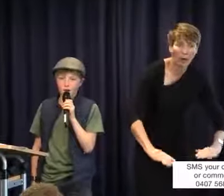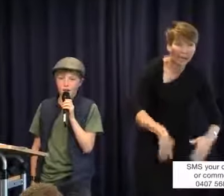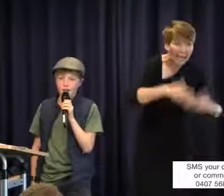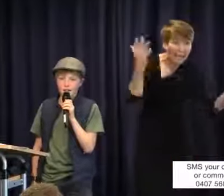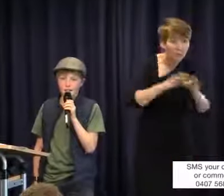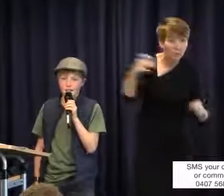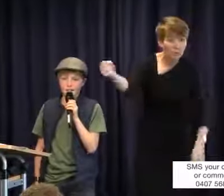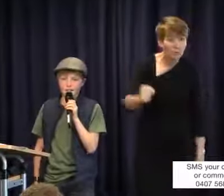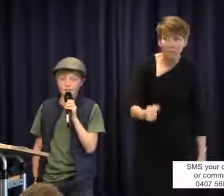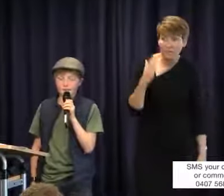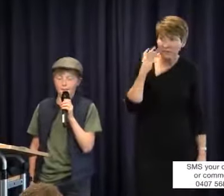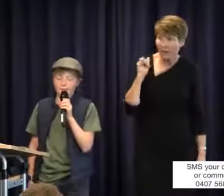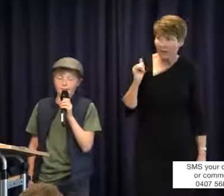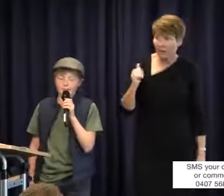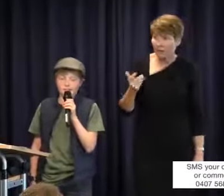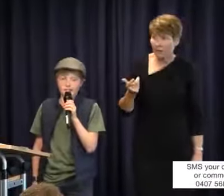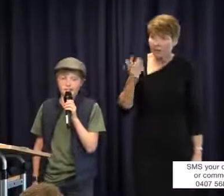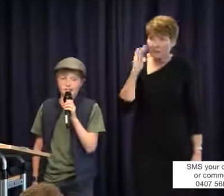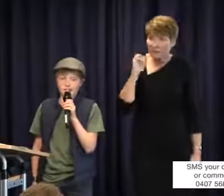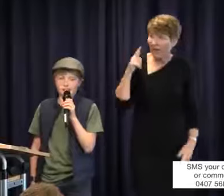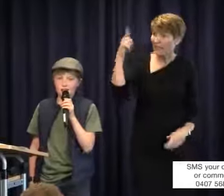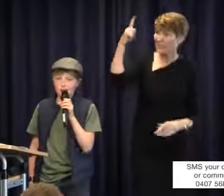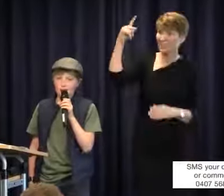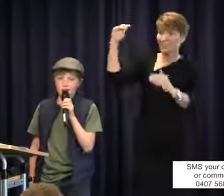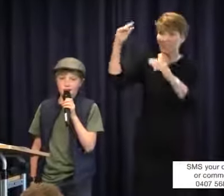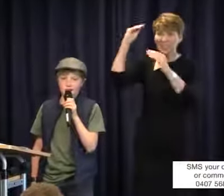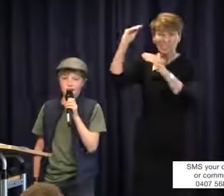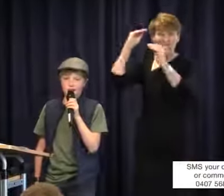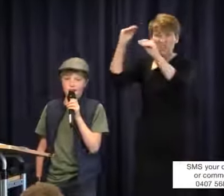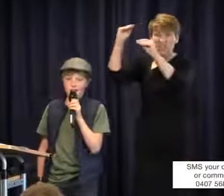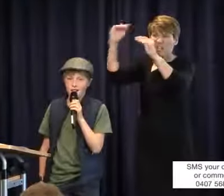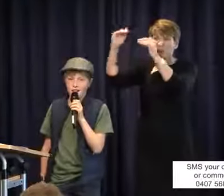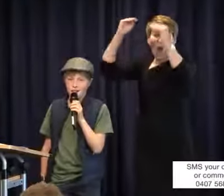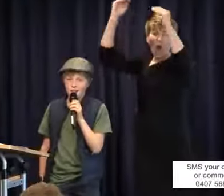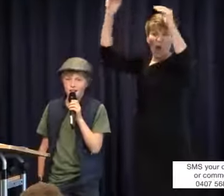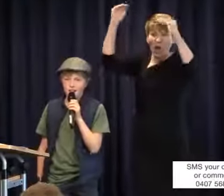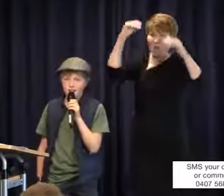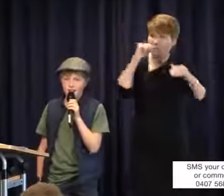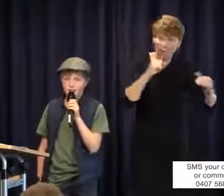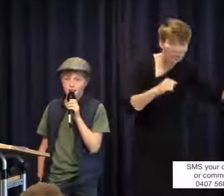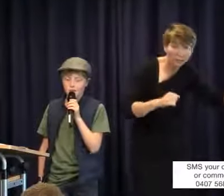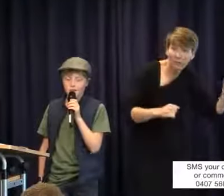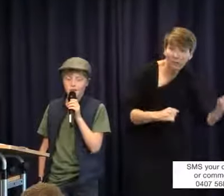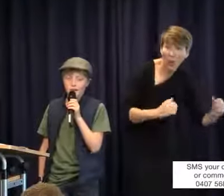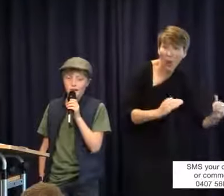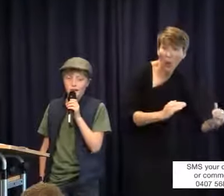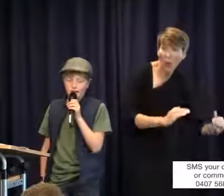the standards that they are teaching, can the educator still stay in his place or there?